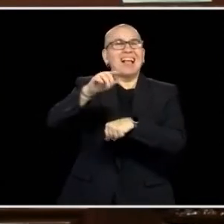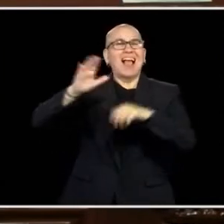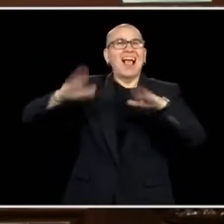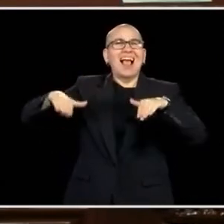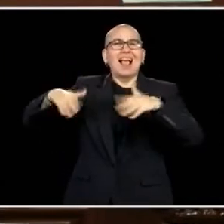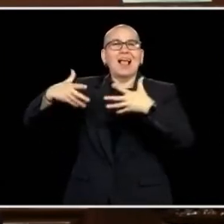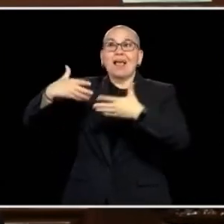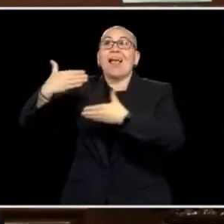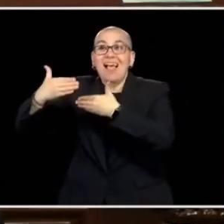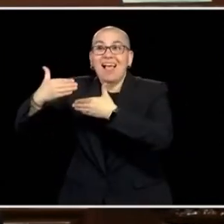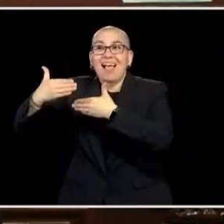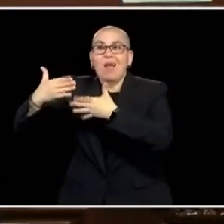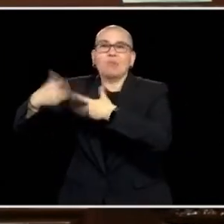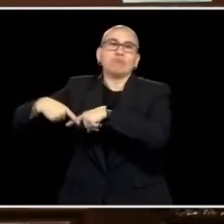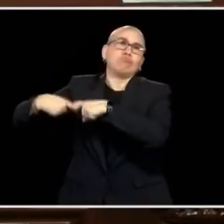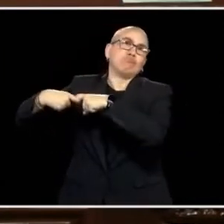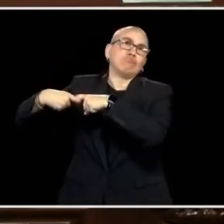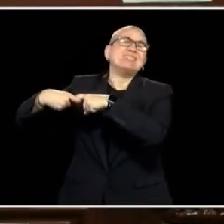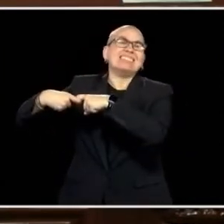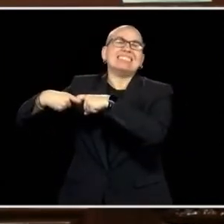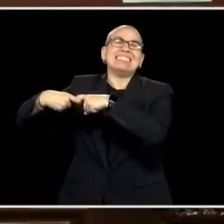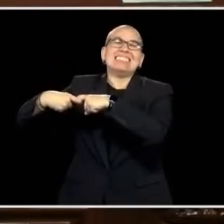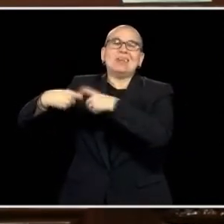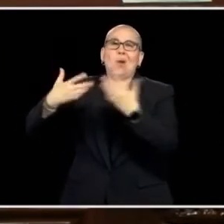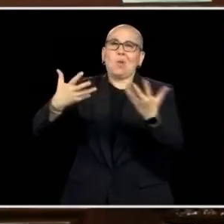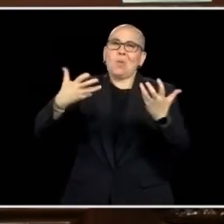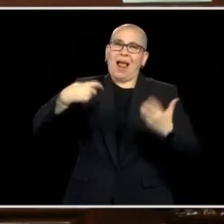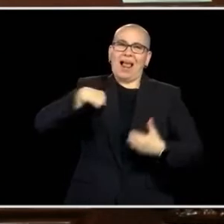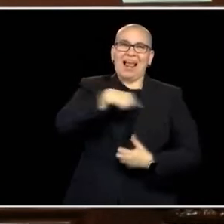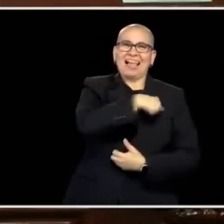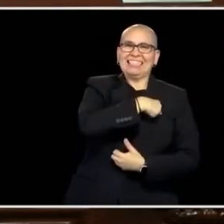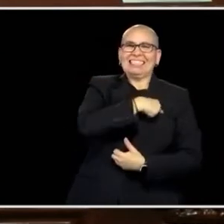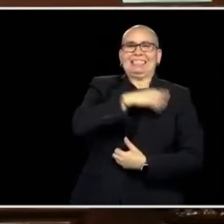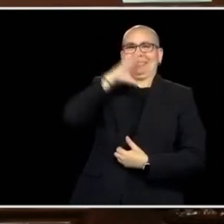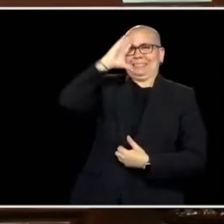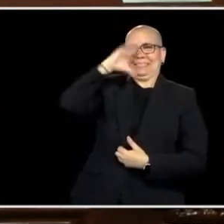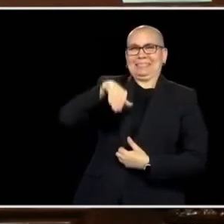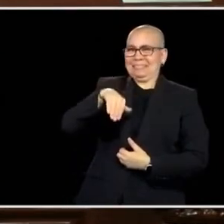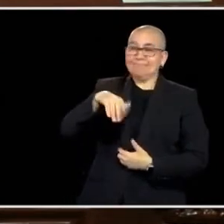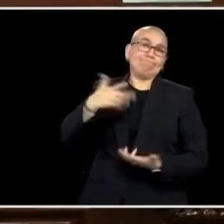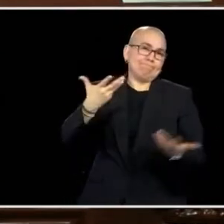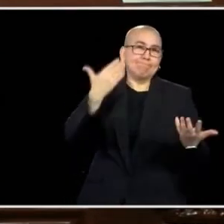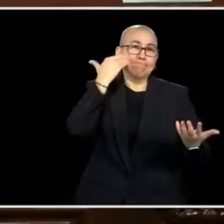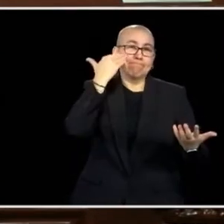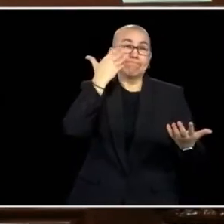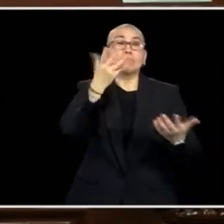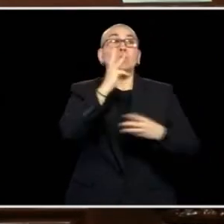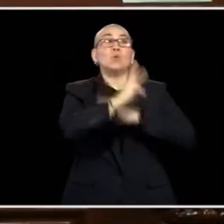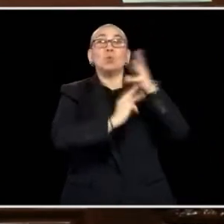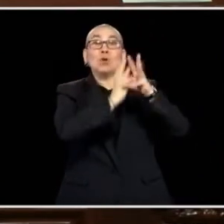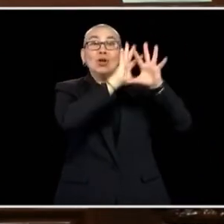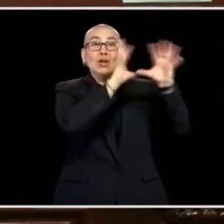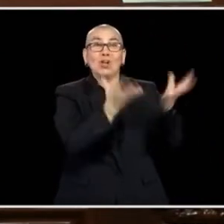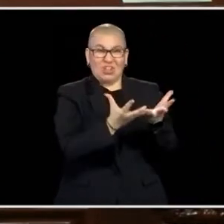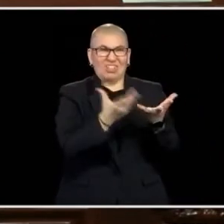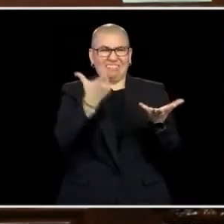THIS ISSUE OF UNFINISHED BUSINESS. WE KNOW WHERE PEOPLE ARE AT, WE KNOW THAT GLOBALLY, WE'RE SEEING HIGHER PRICES, INFLATIONARY PRICES, BUT WE